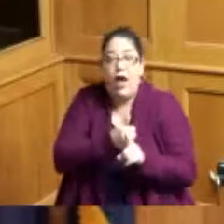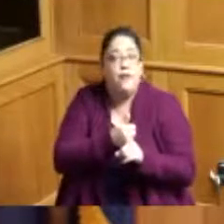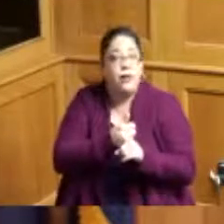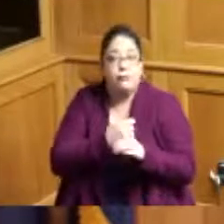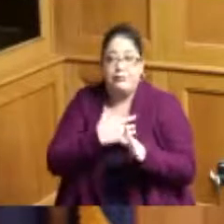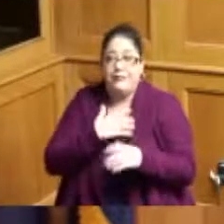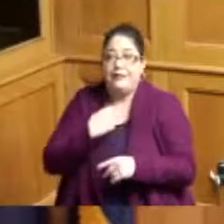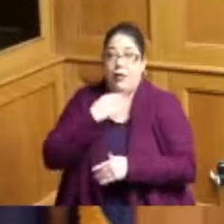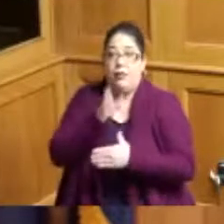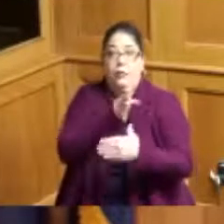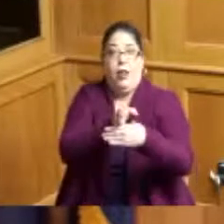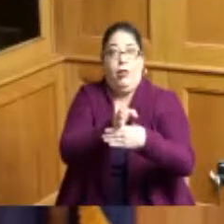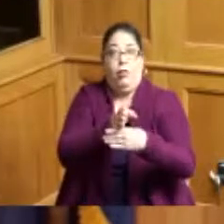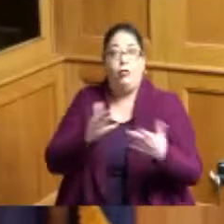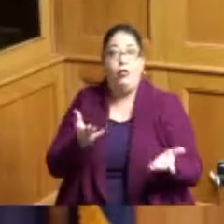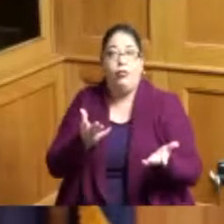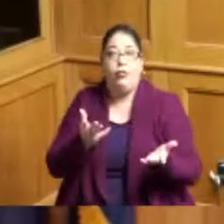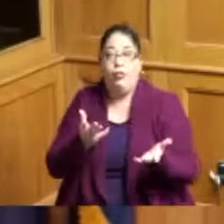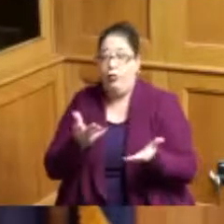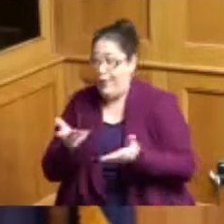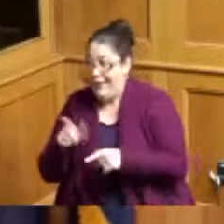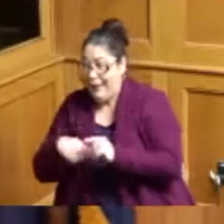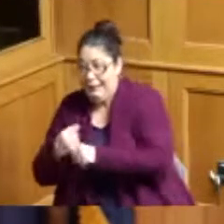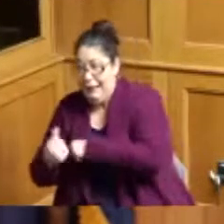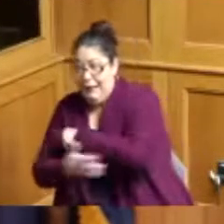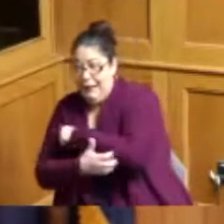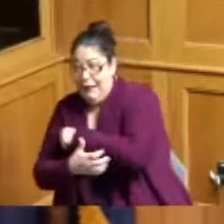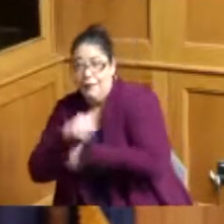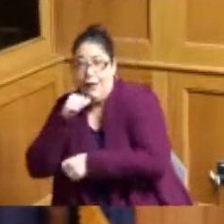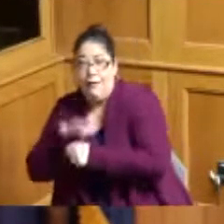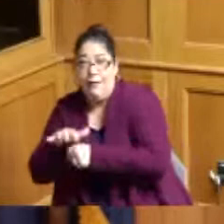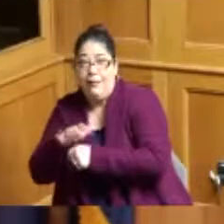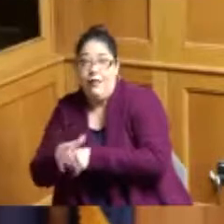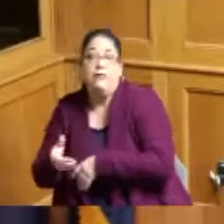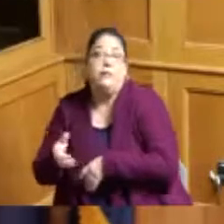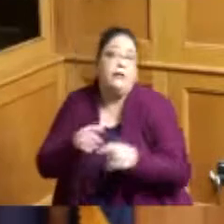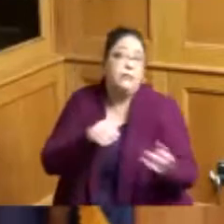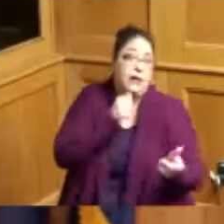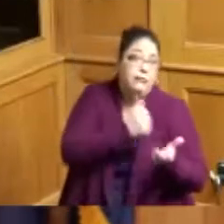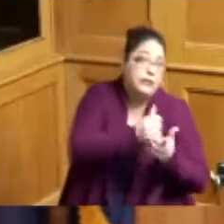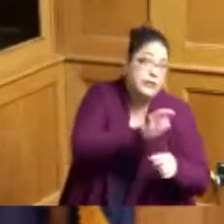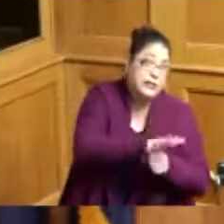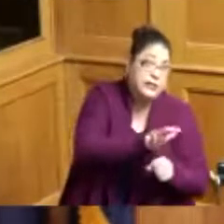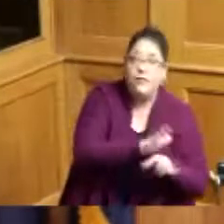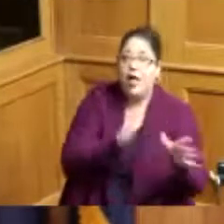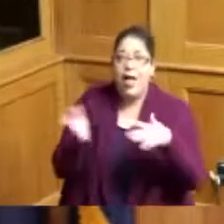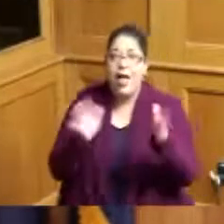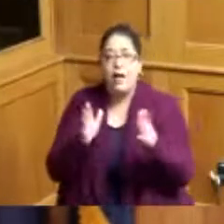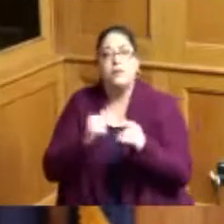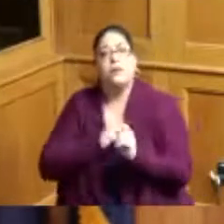need in addition there will also be a program for African-American and other minority seniors